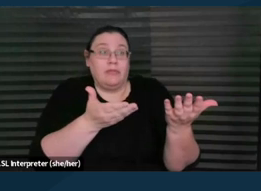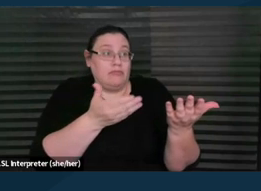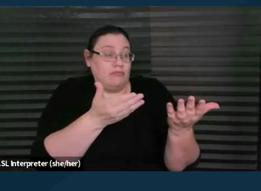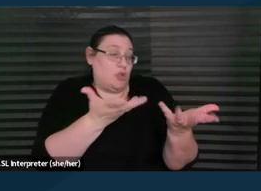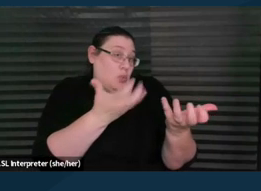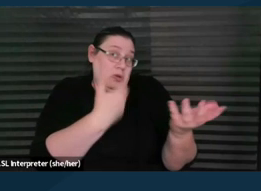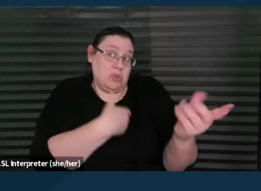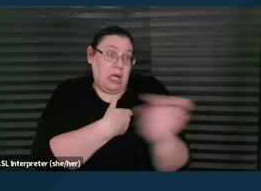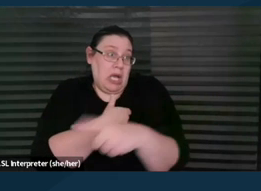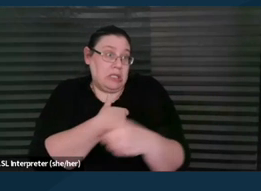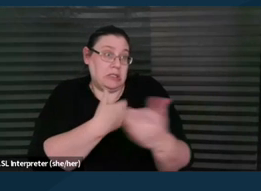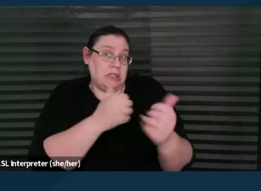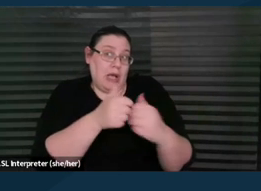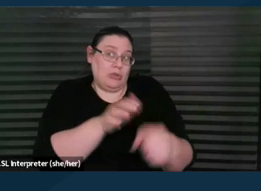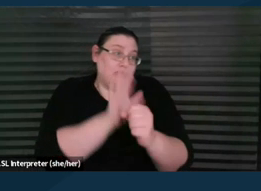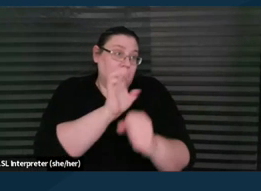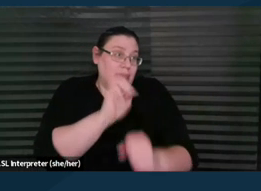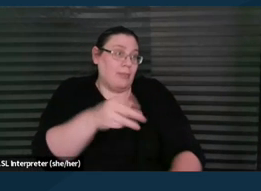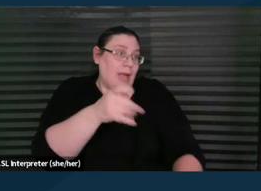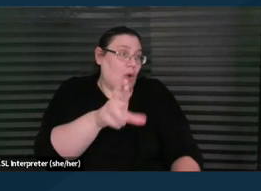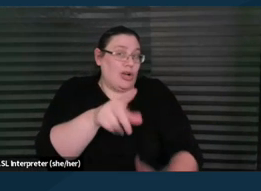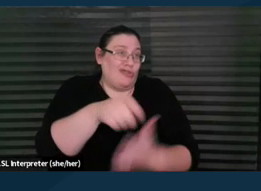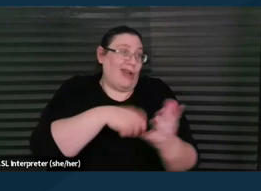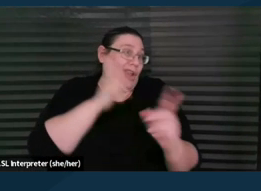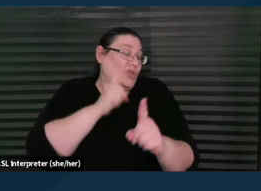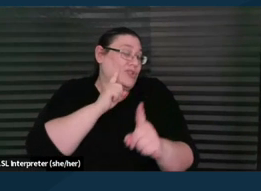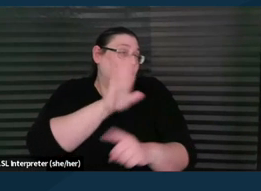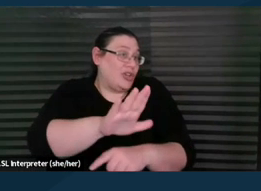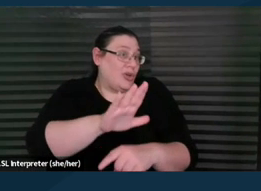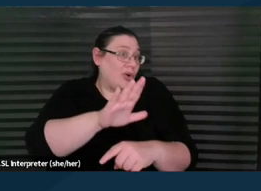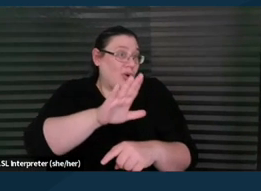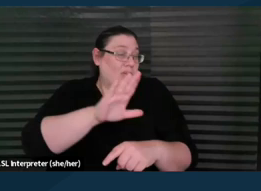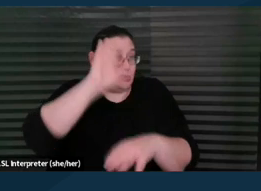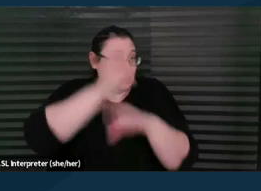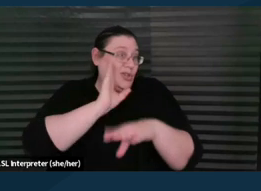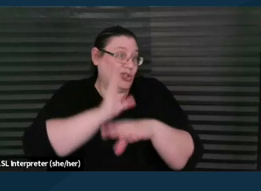how to empower and write goals for your students so that they learn these important skills.